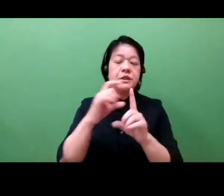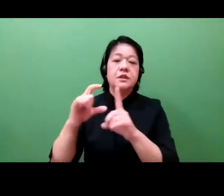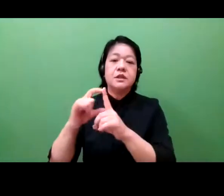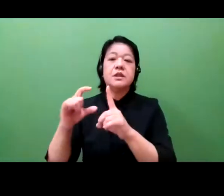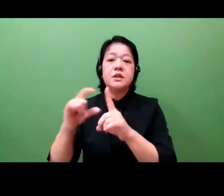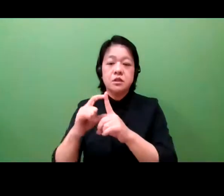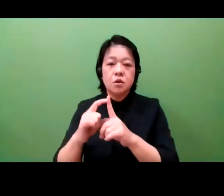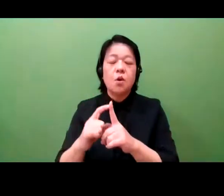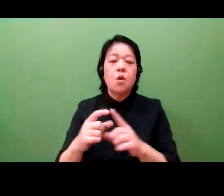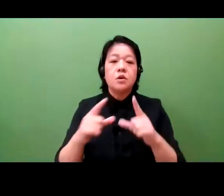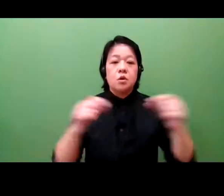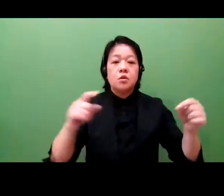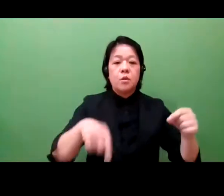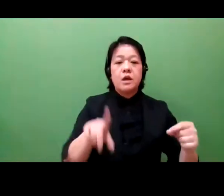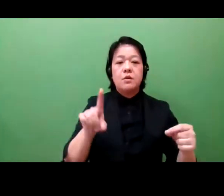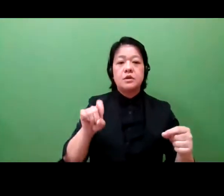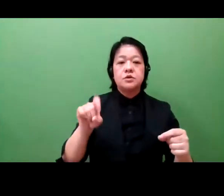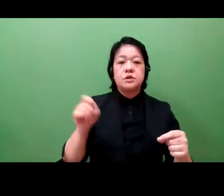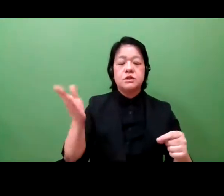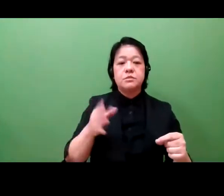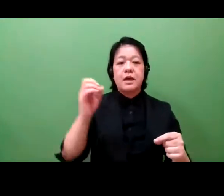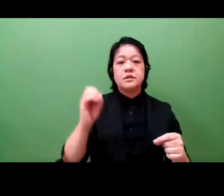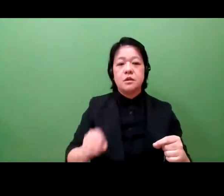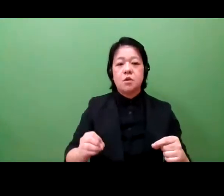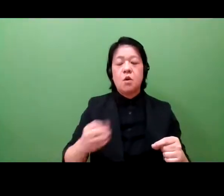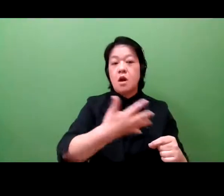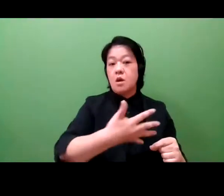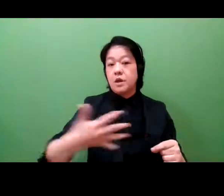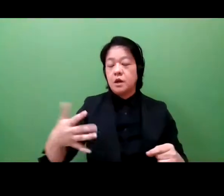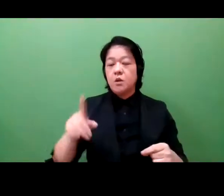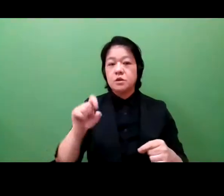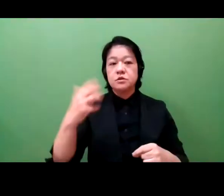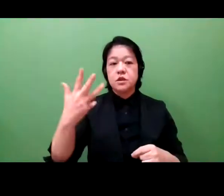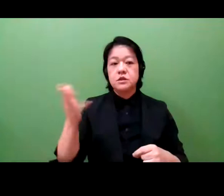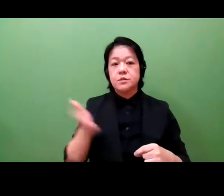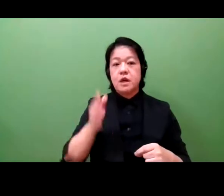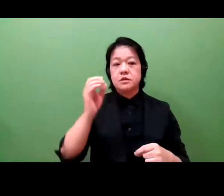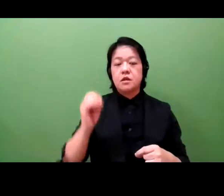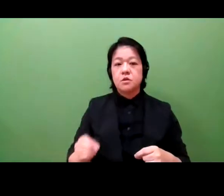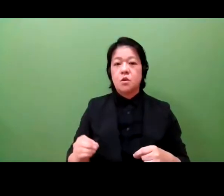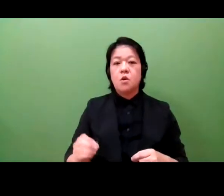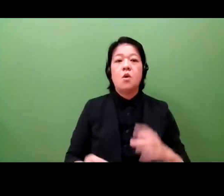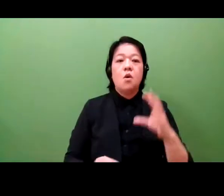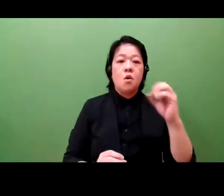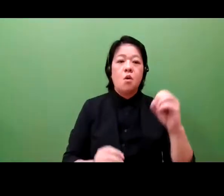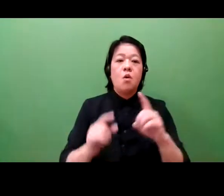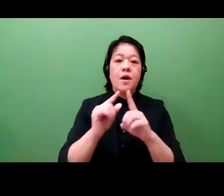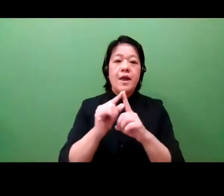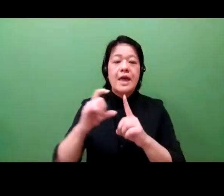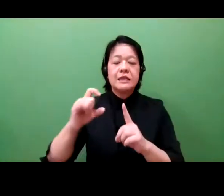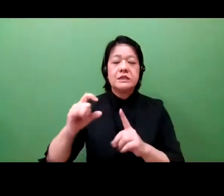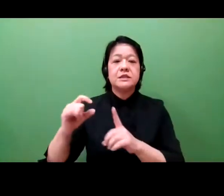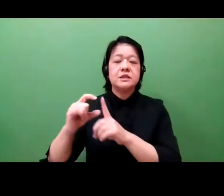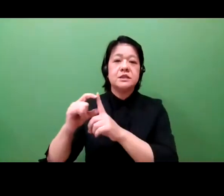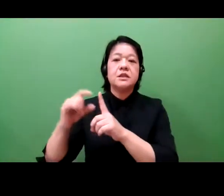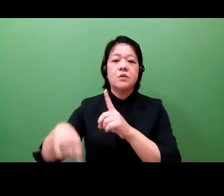and 18% for the United States as compared to an OECD average of 8.8%.